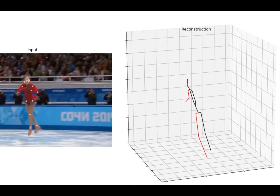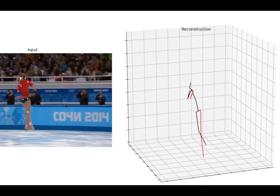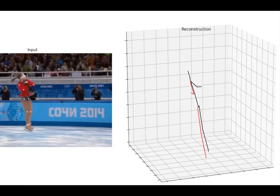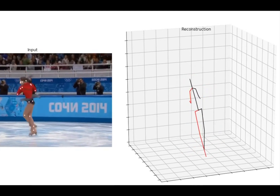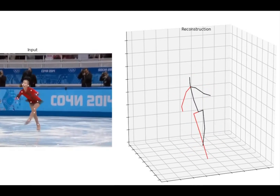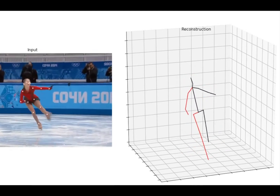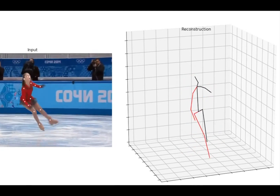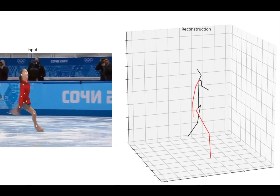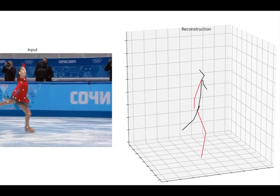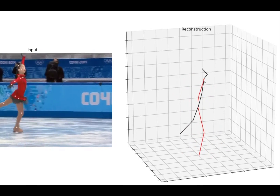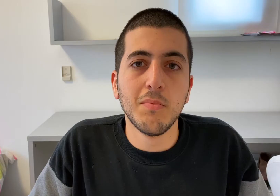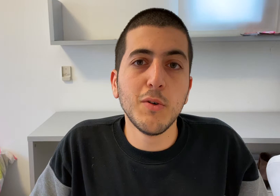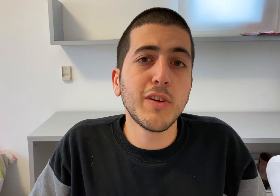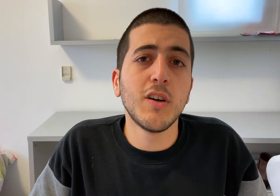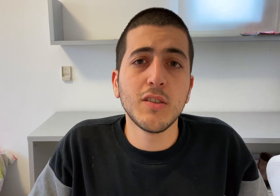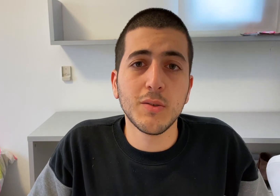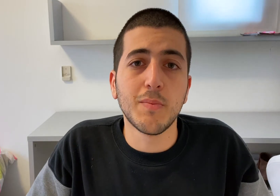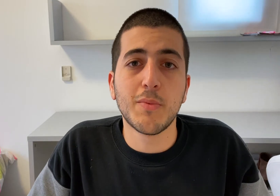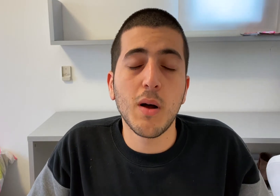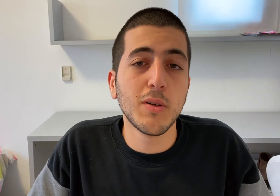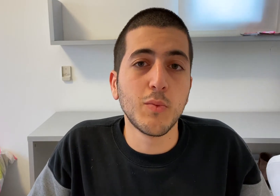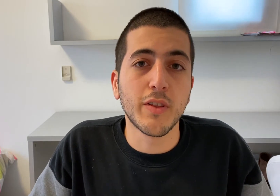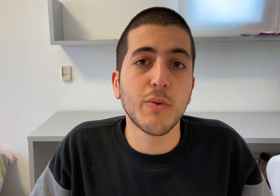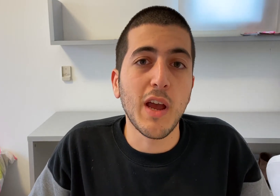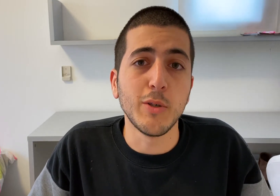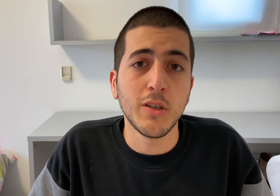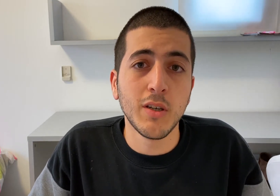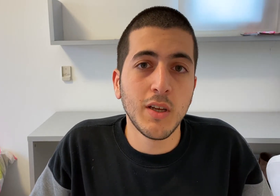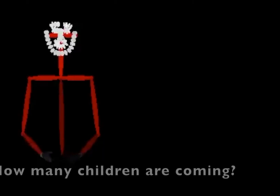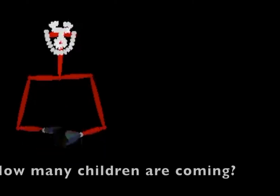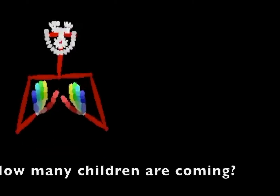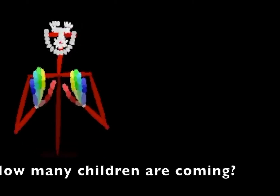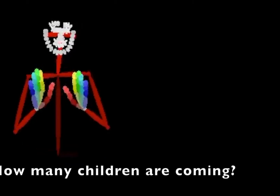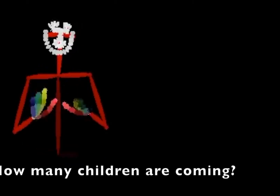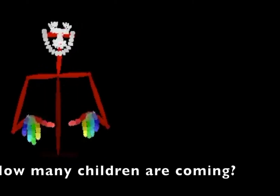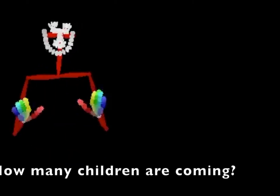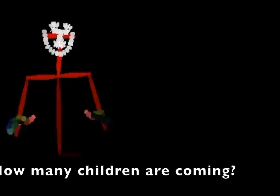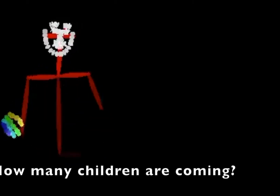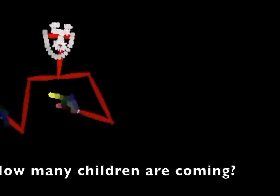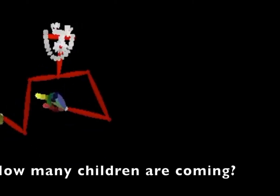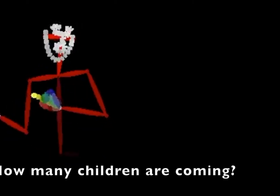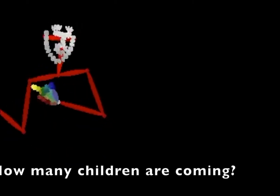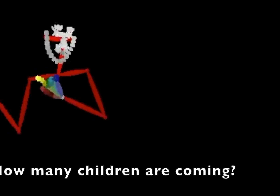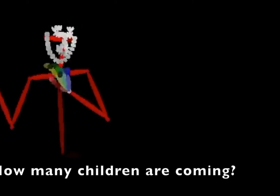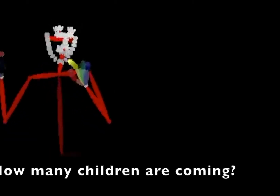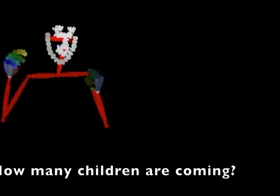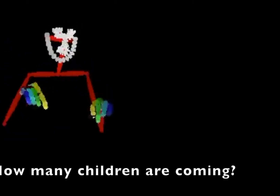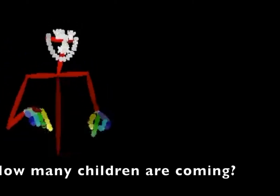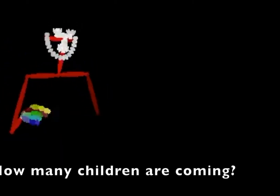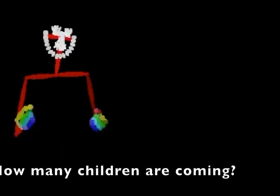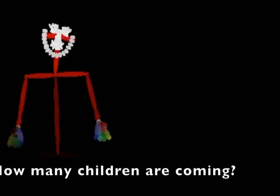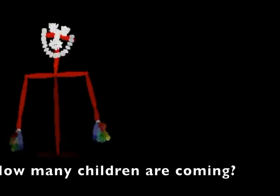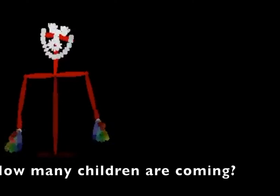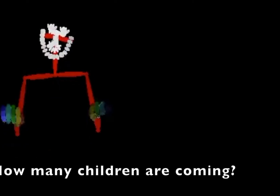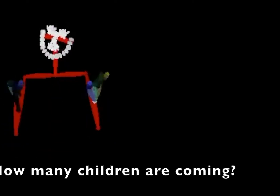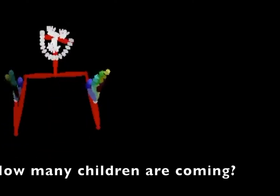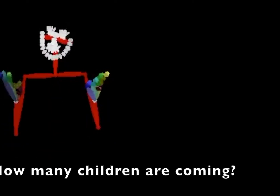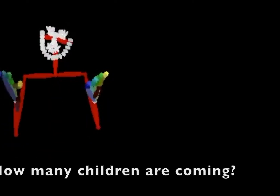the hands and the face. Moving on tho a problem with grammar. Let's take for example the sentence "How many children are coming?".